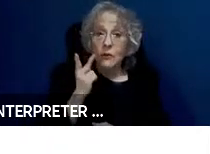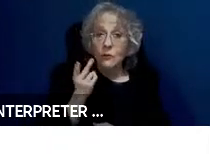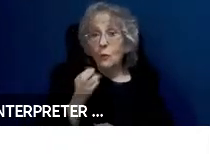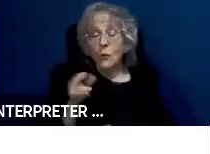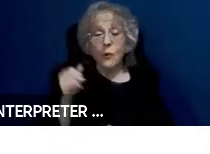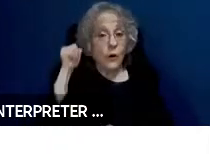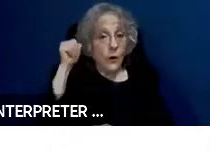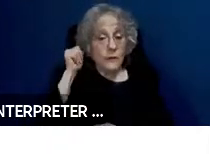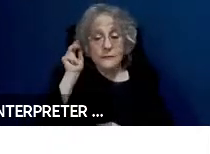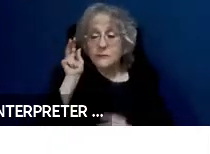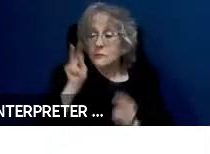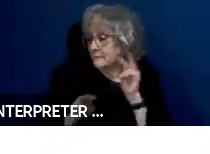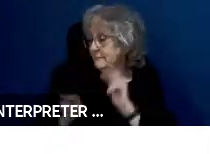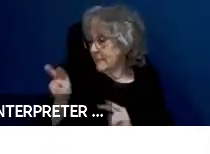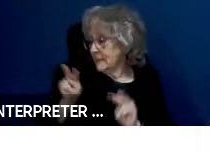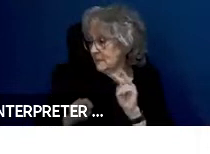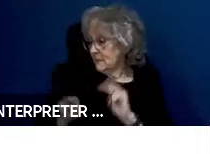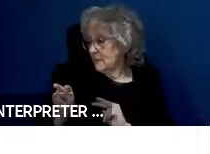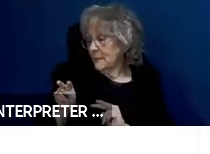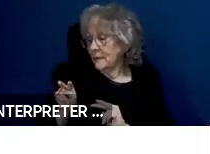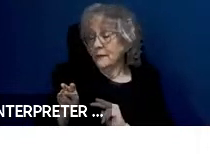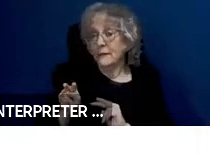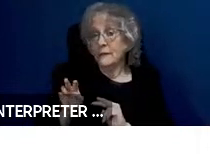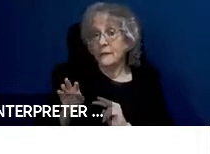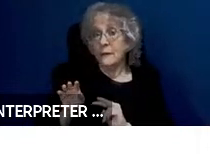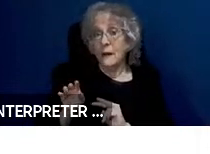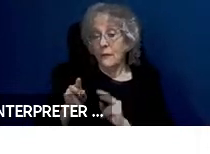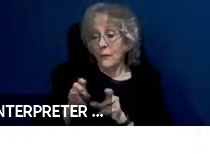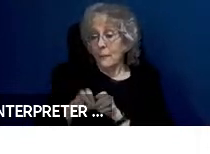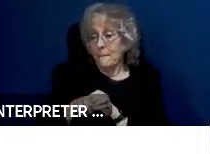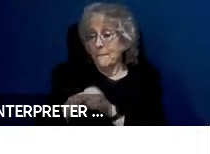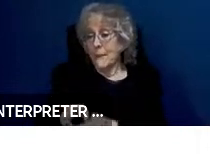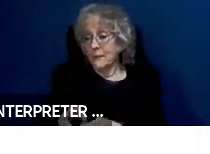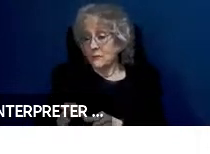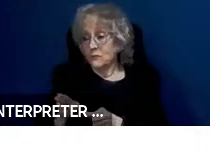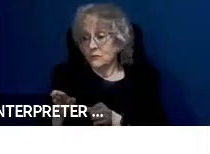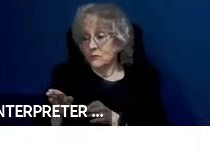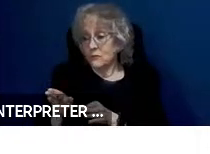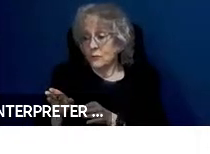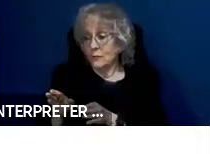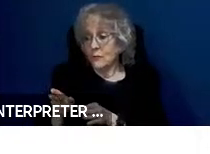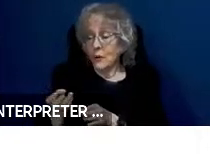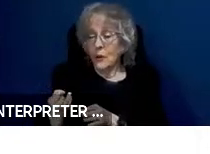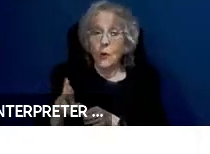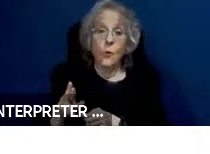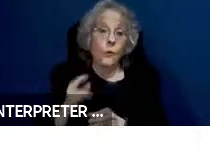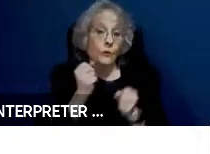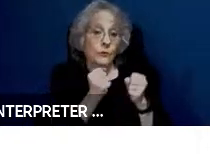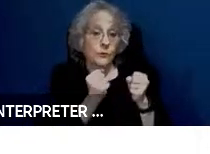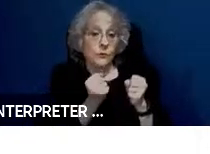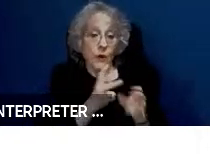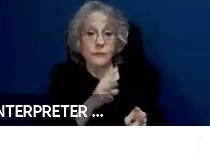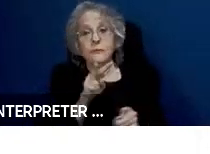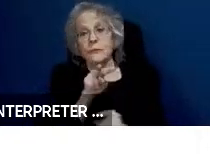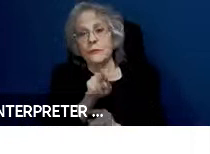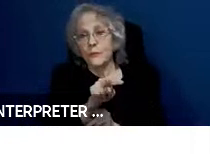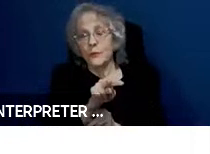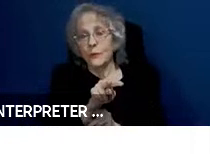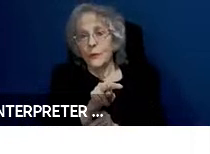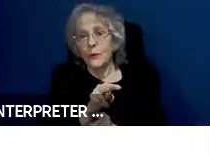en route of the passengers or of the drivers view if you will or of the passenger.